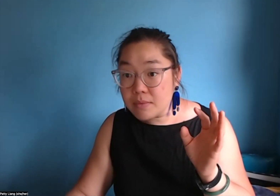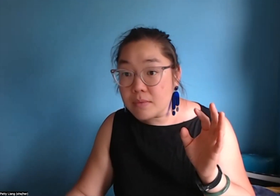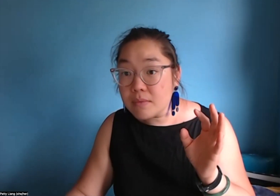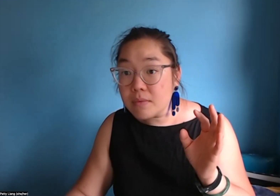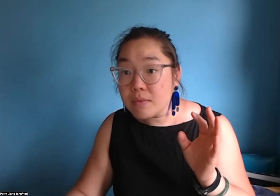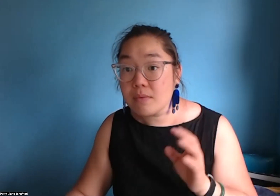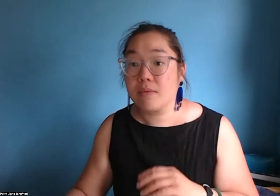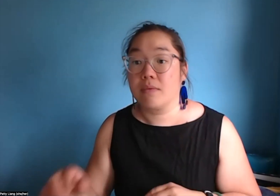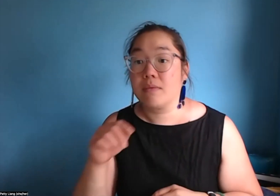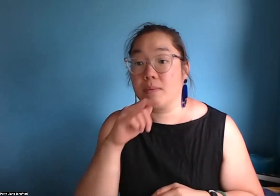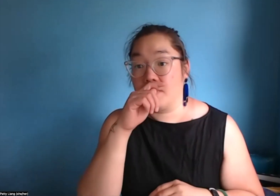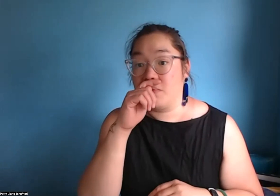Okay, and